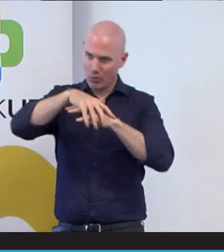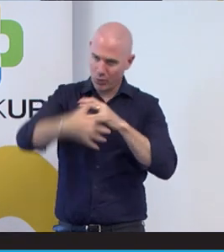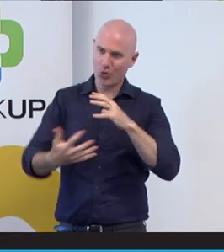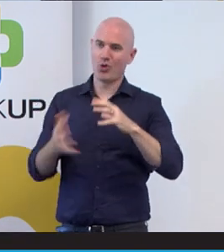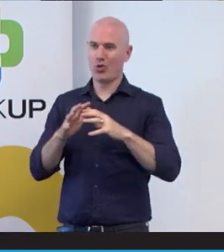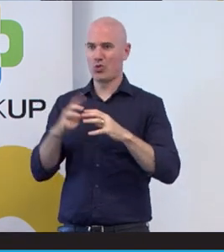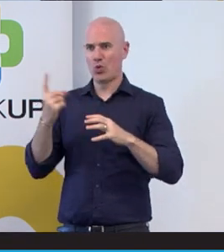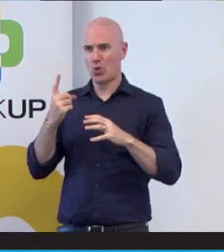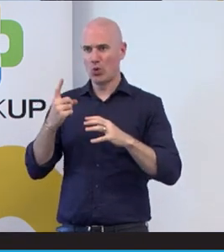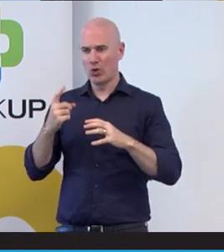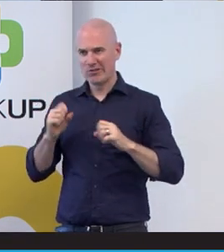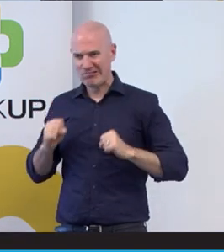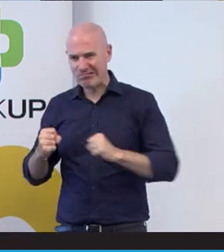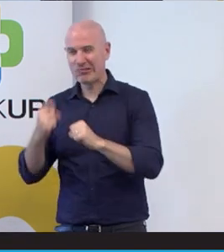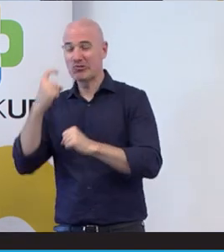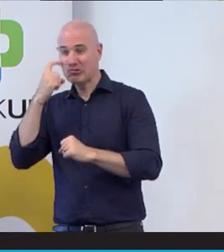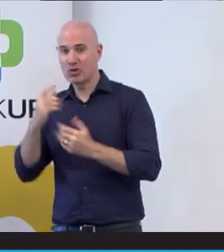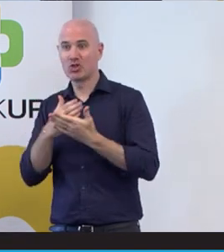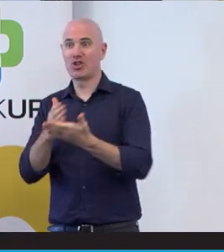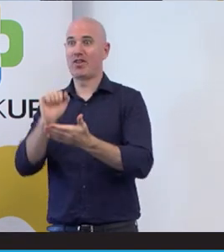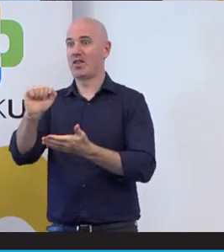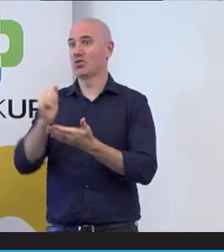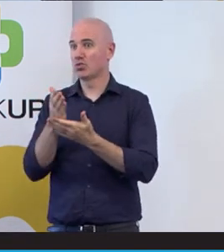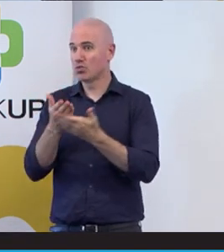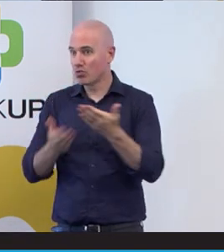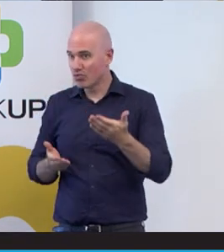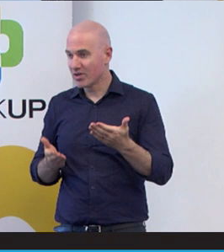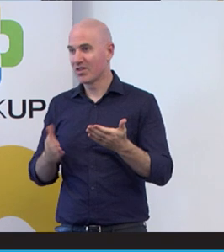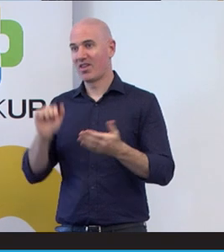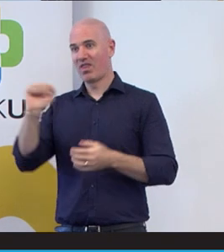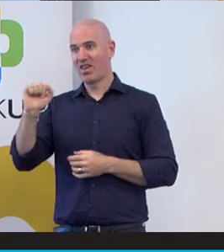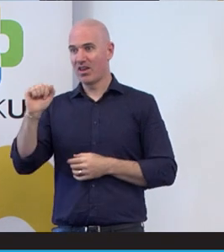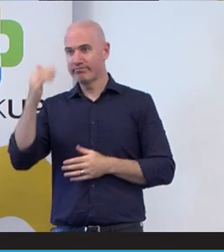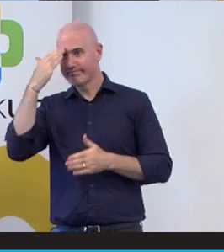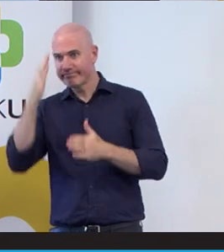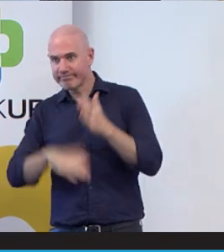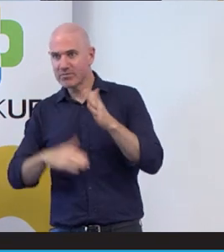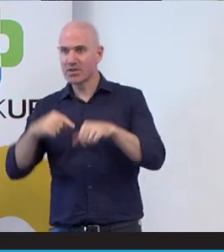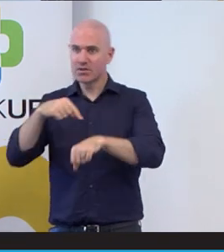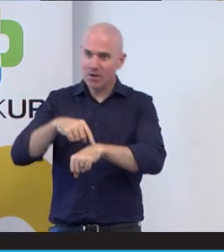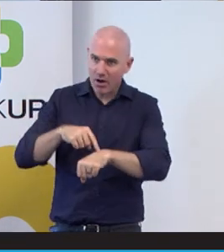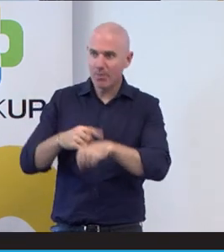to success and their stories and sharing their talents and time and opportunity to bring to the